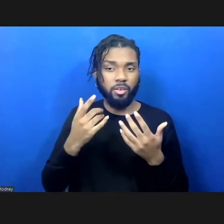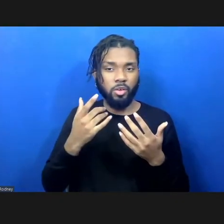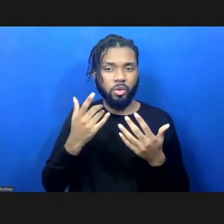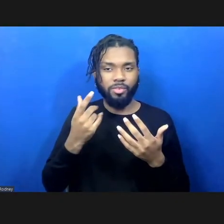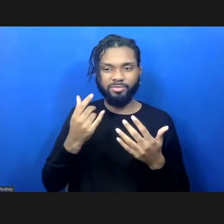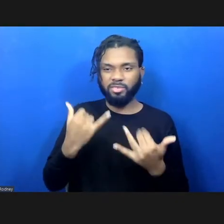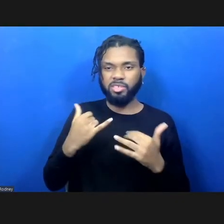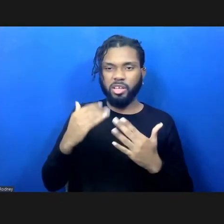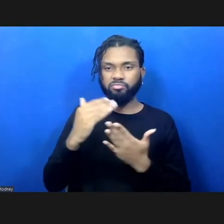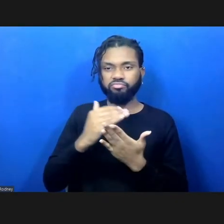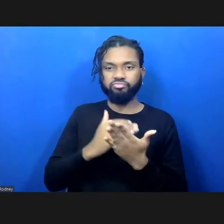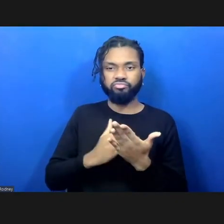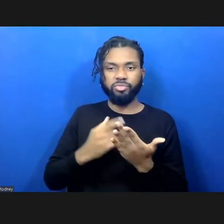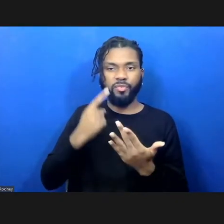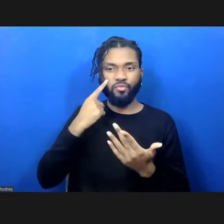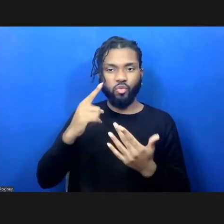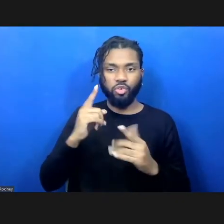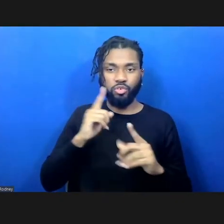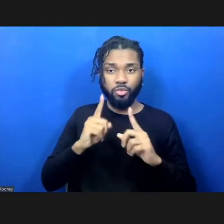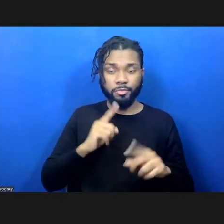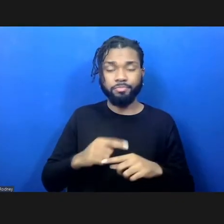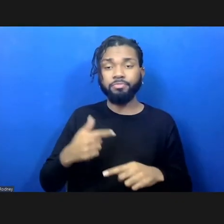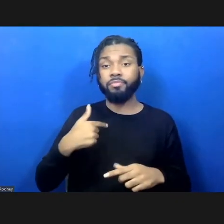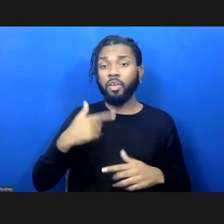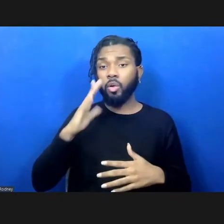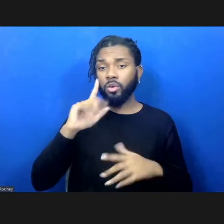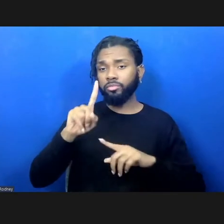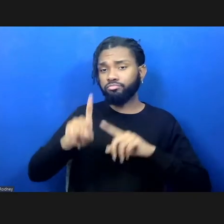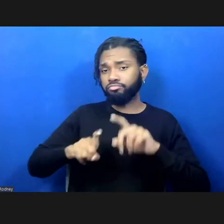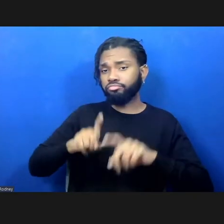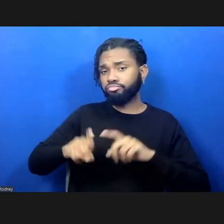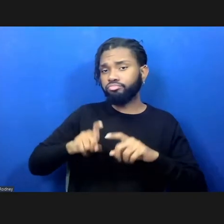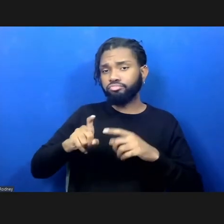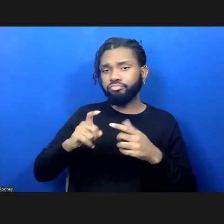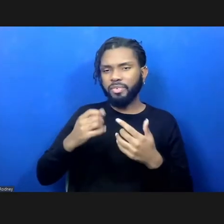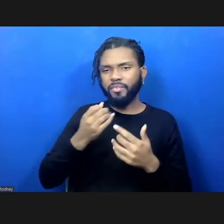So, I'm going to be presenting a couple of questions to each of the presenters